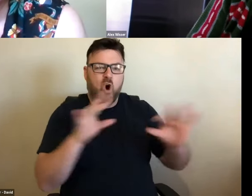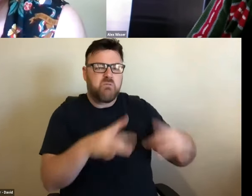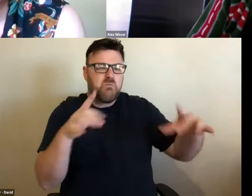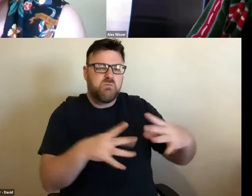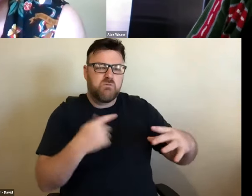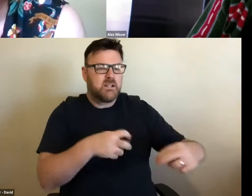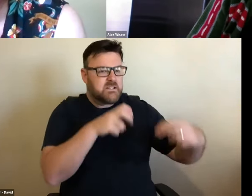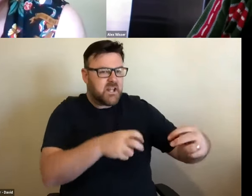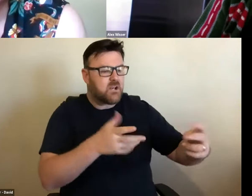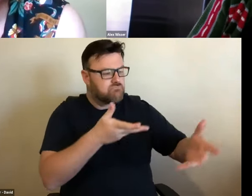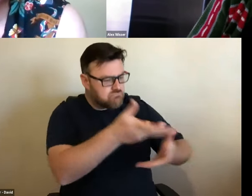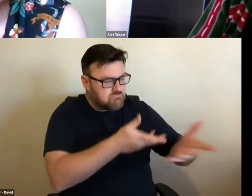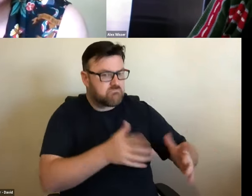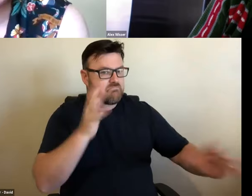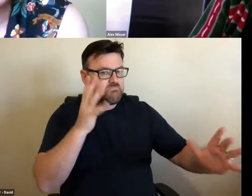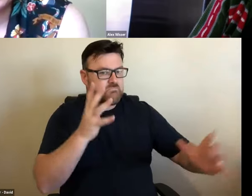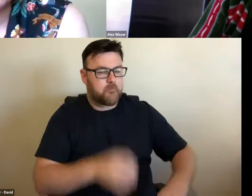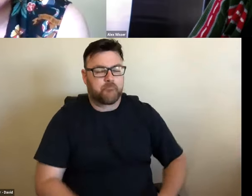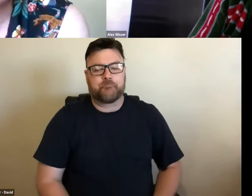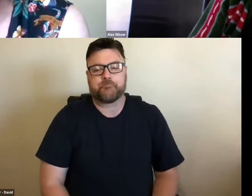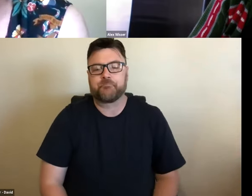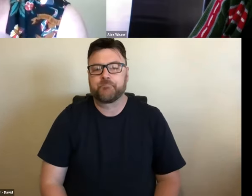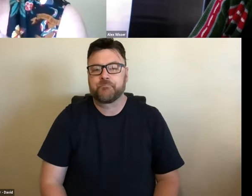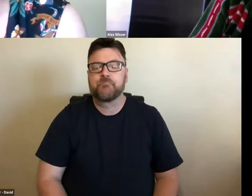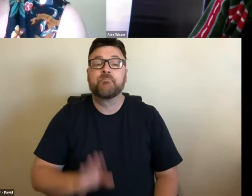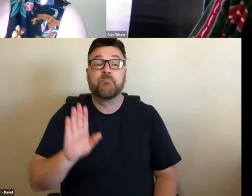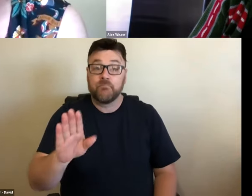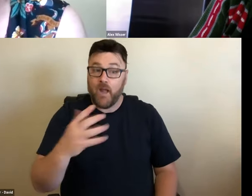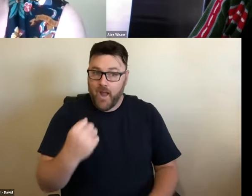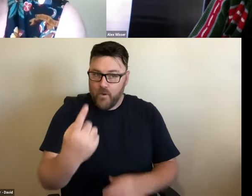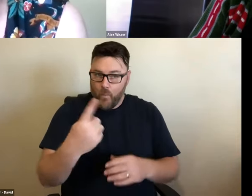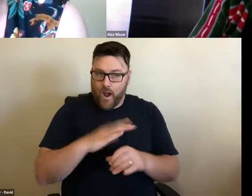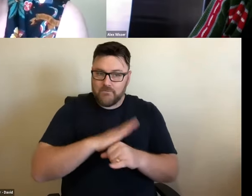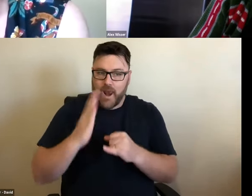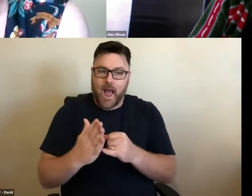last question for you, which is about the future. It's a big